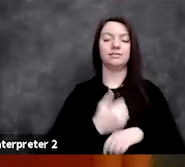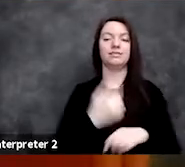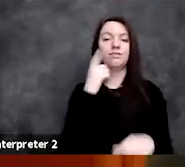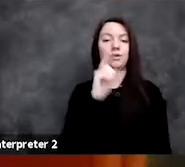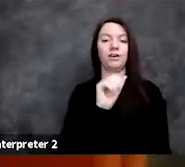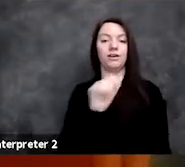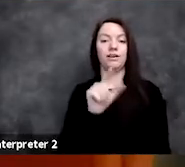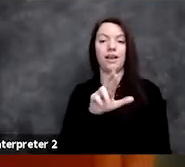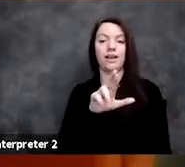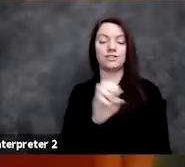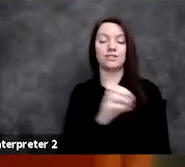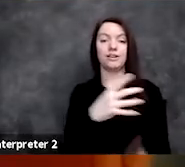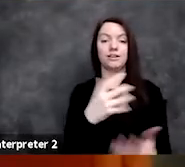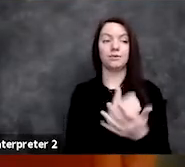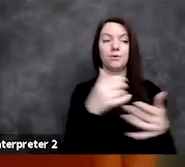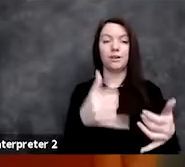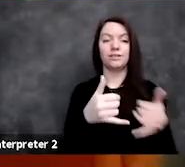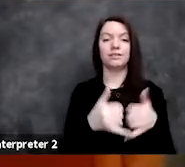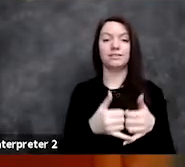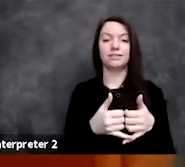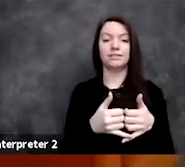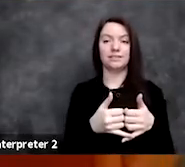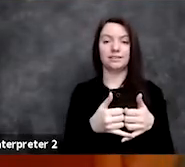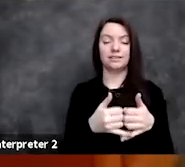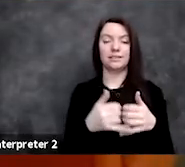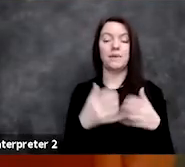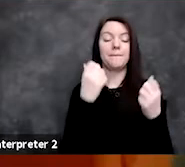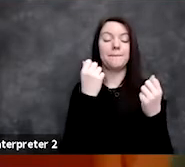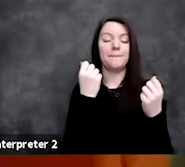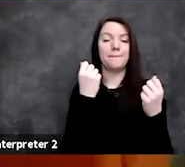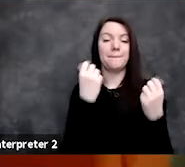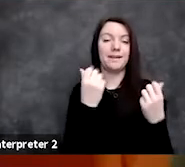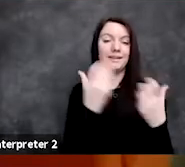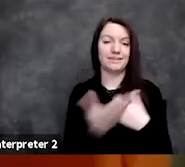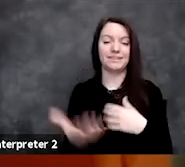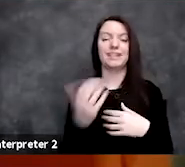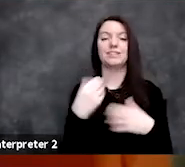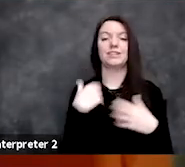and has actually worn many hats at VMware,